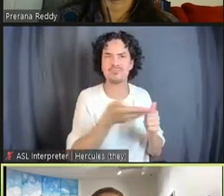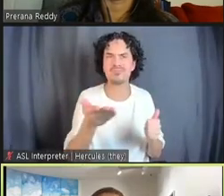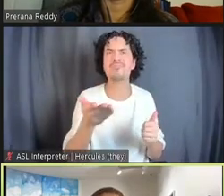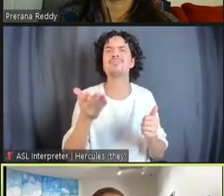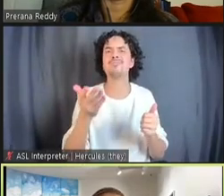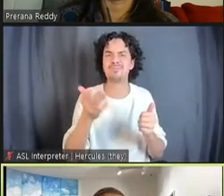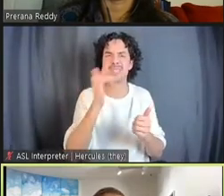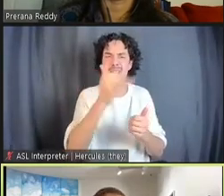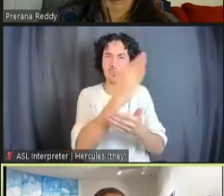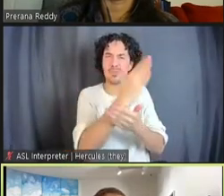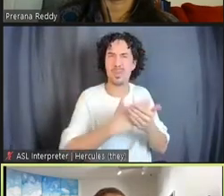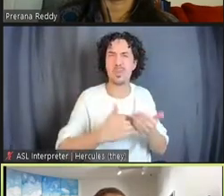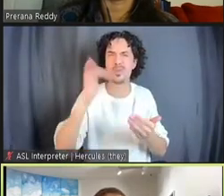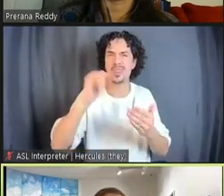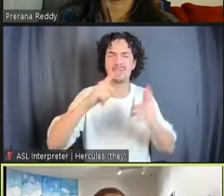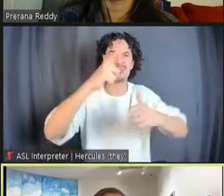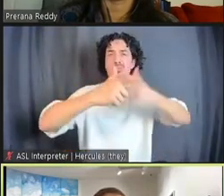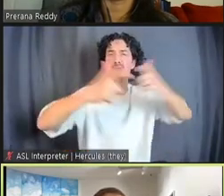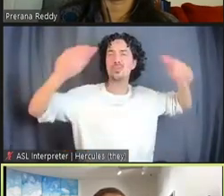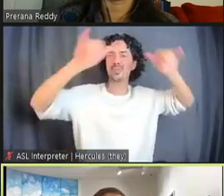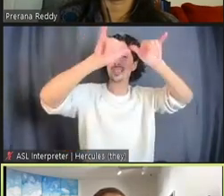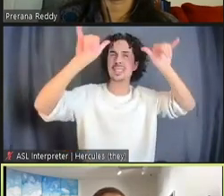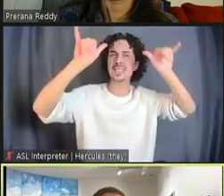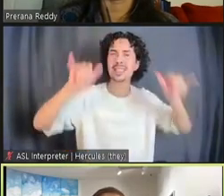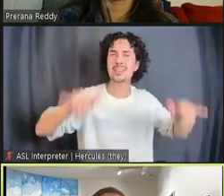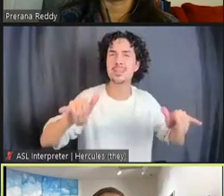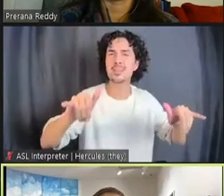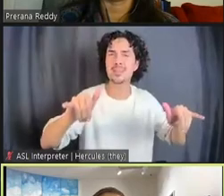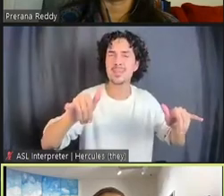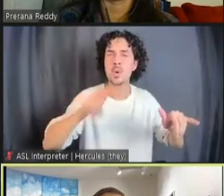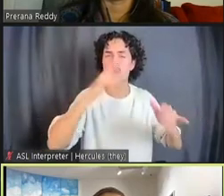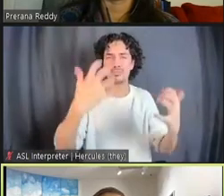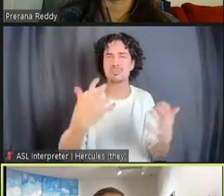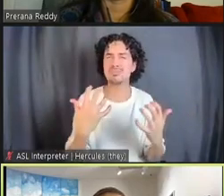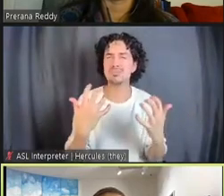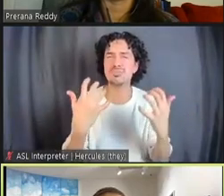of this larger system of many millions of people who've lost, not only their